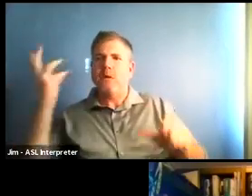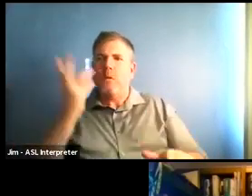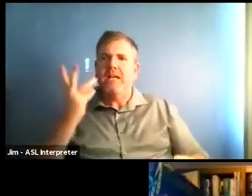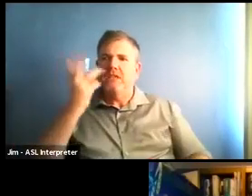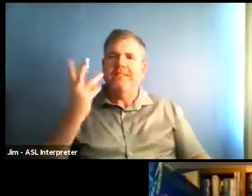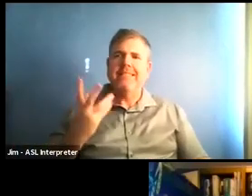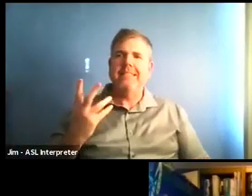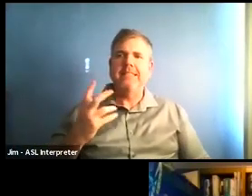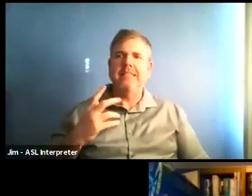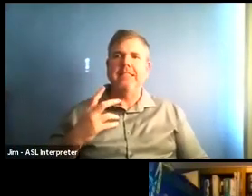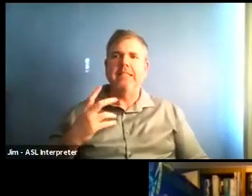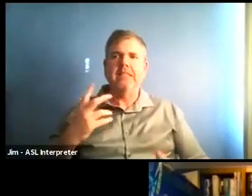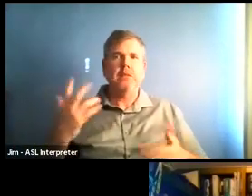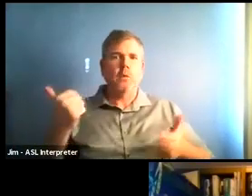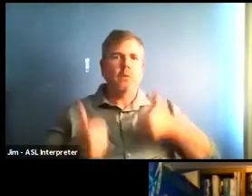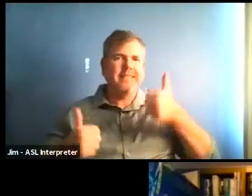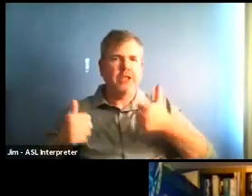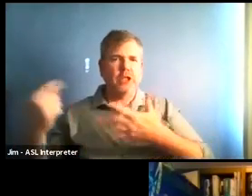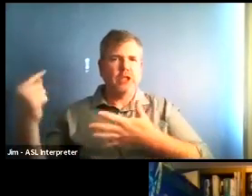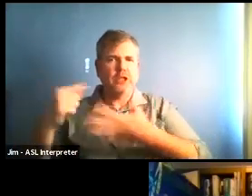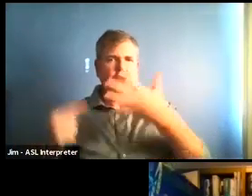Yeah, actually, this time, I don't know.